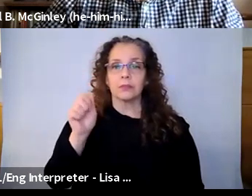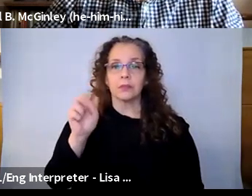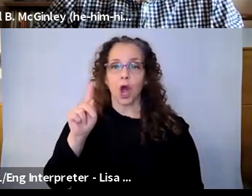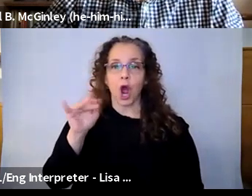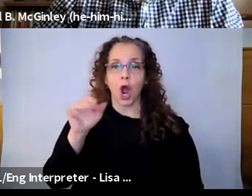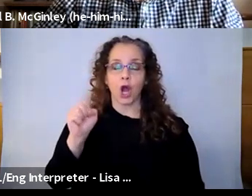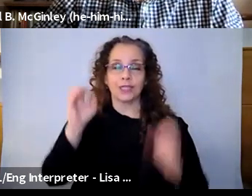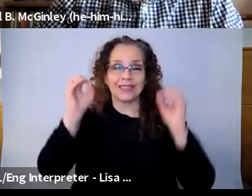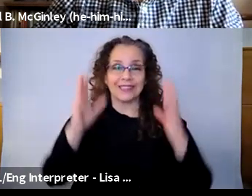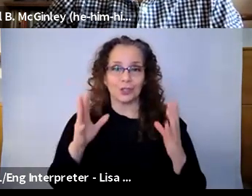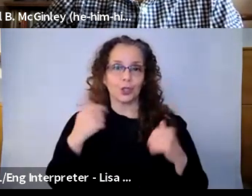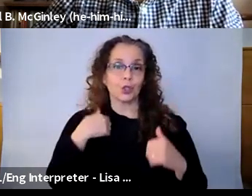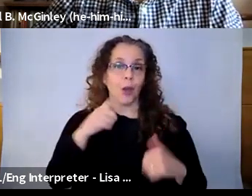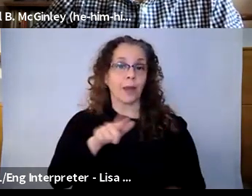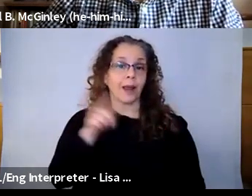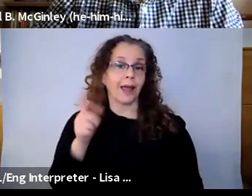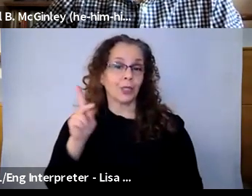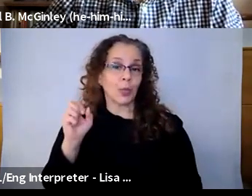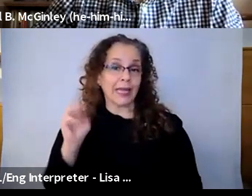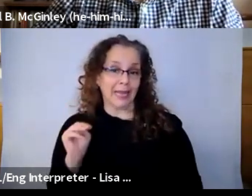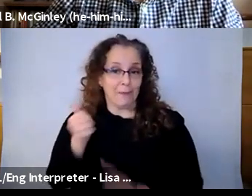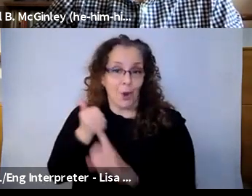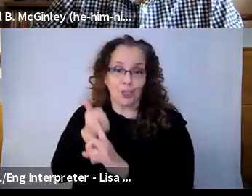innovative arts educators. Kim, would you tell us a little bit